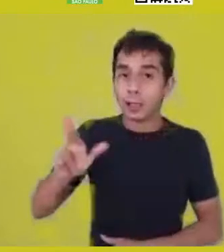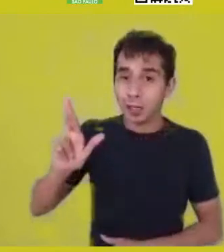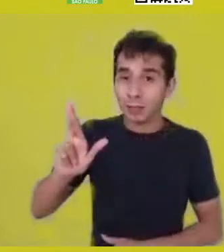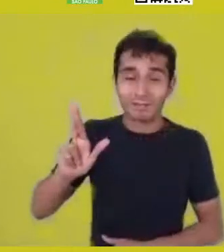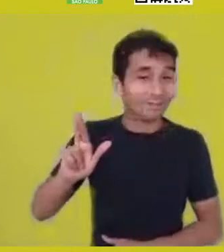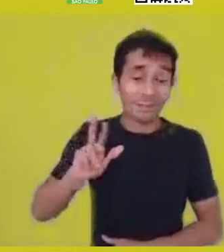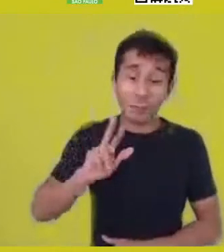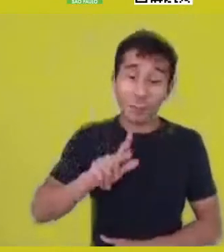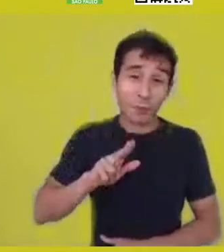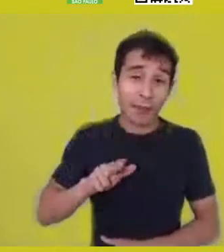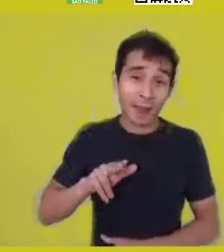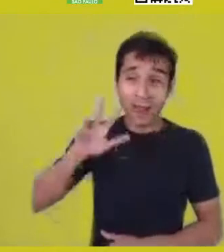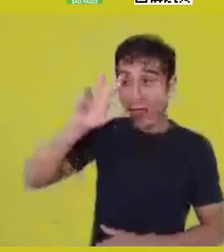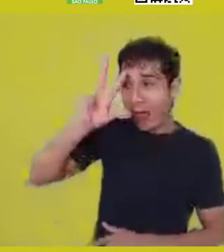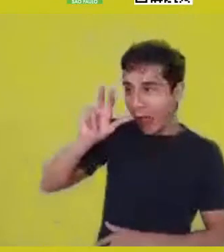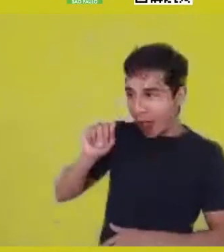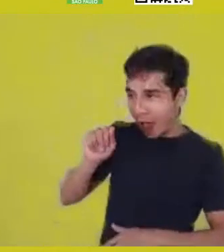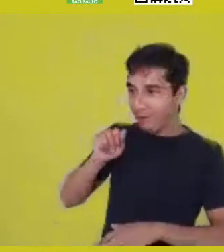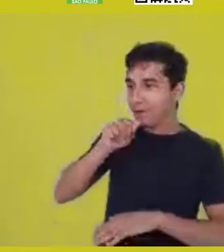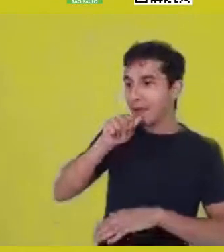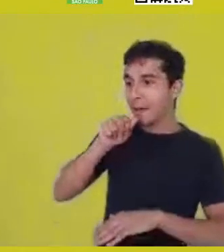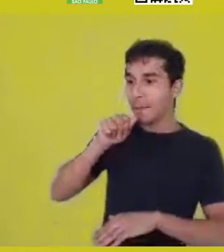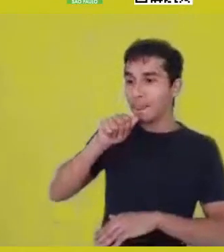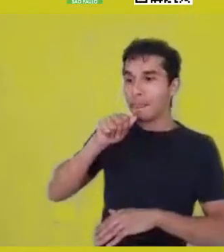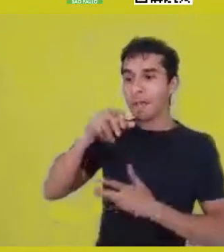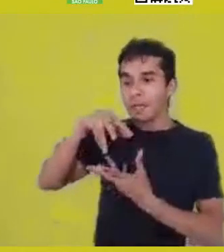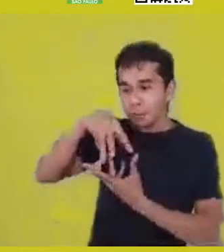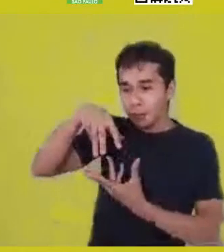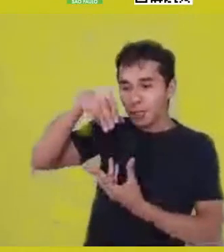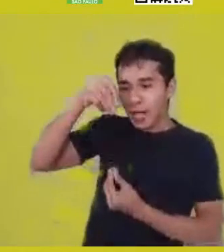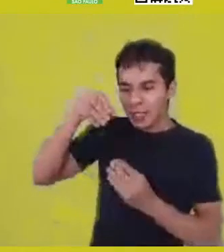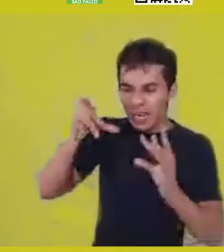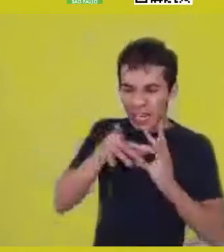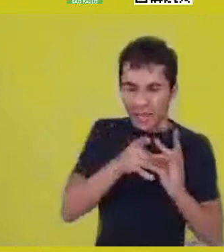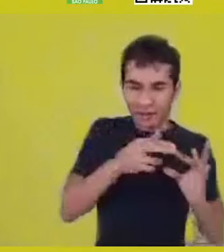are merely religions, which presuppose reconnecting with something,